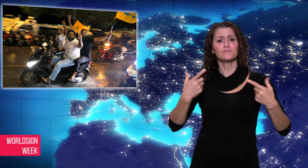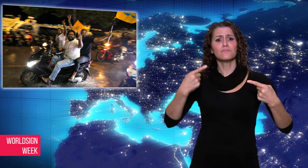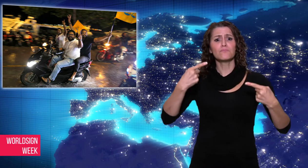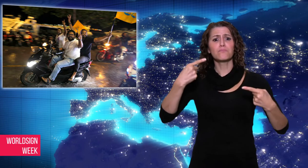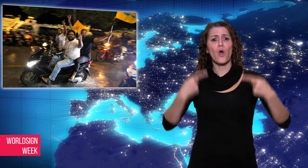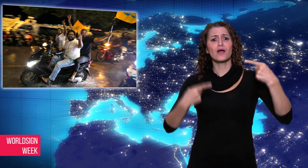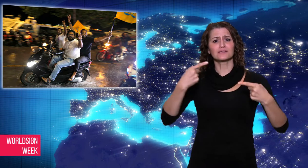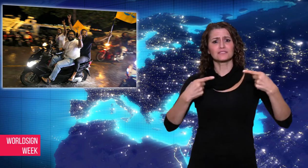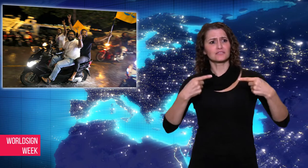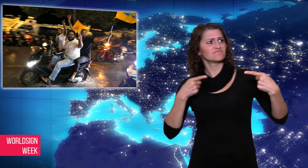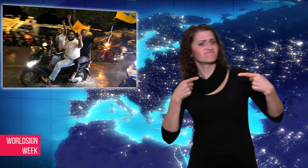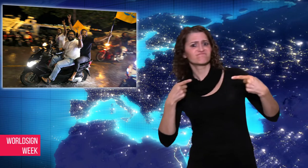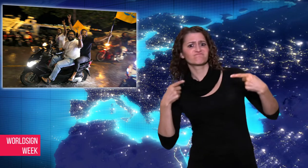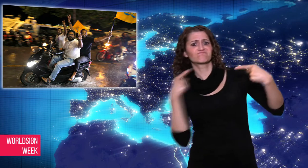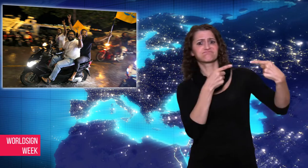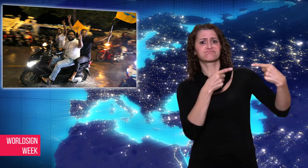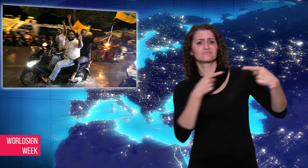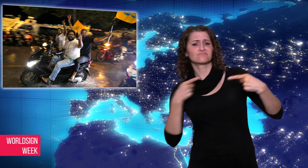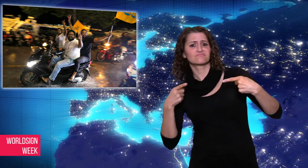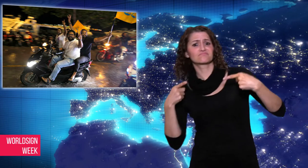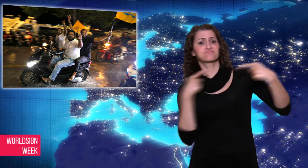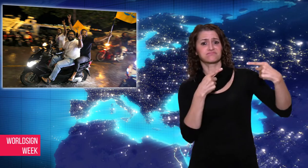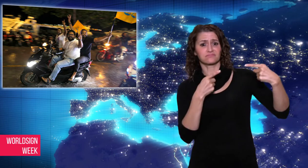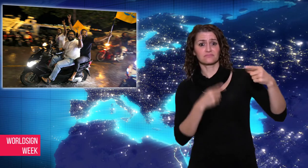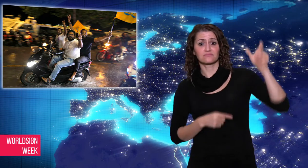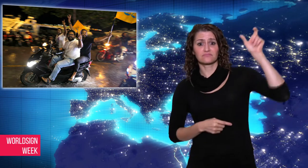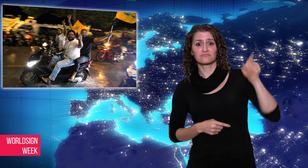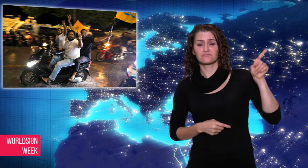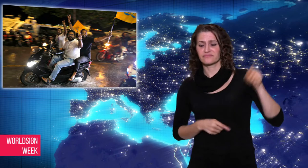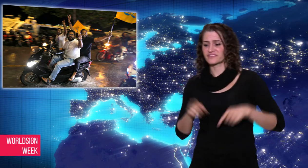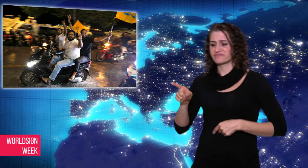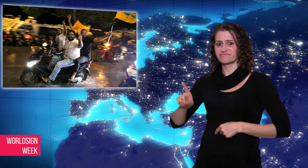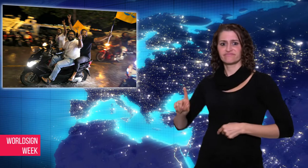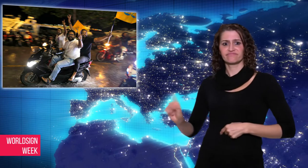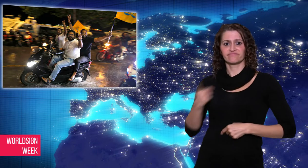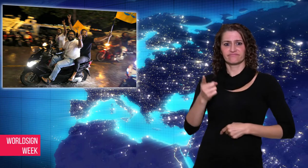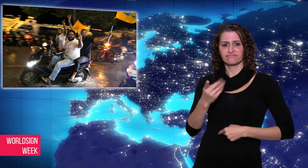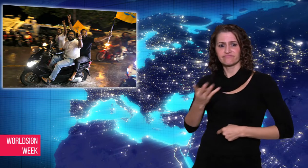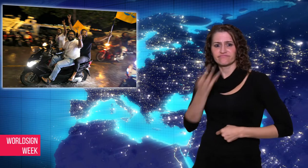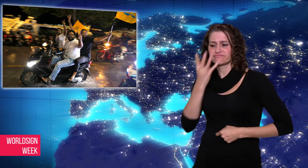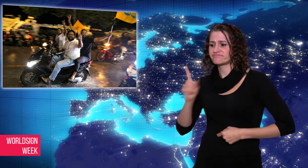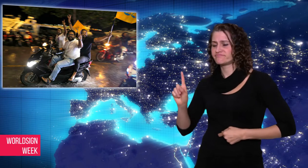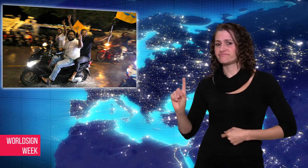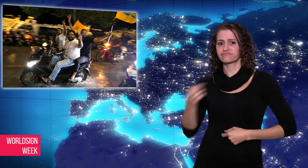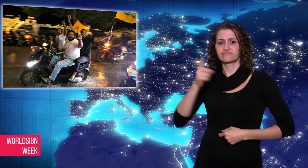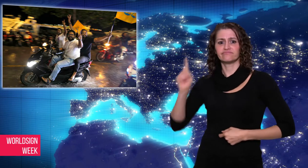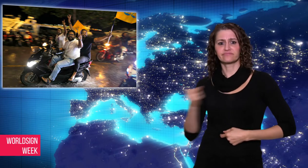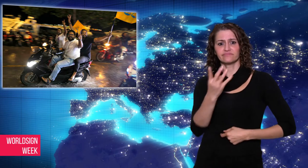political rivals were jailed, a